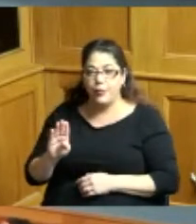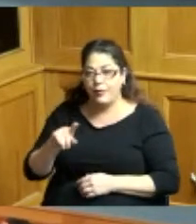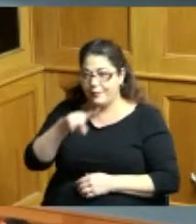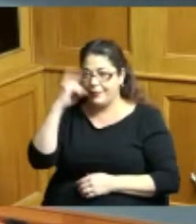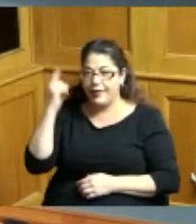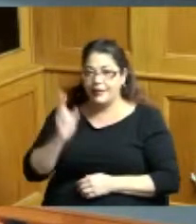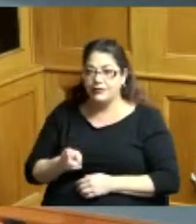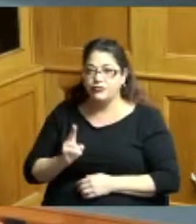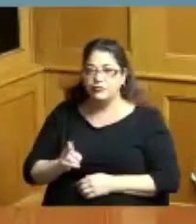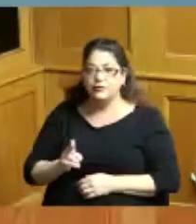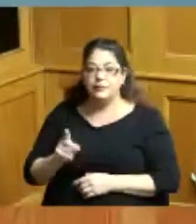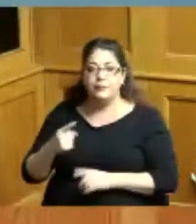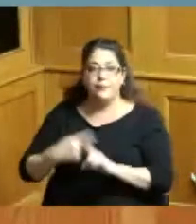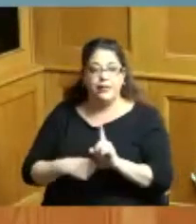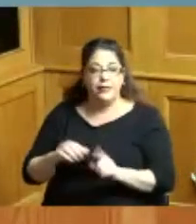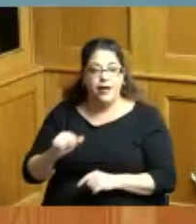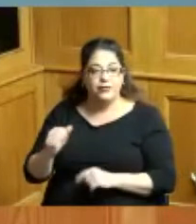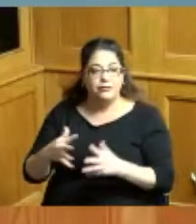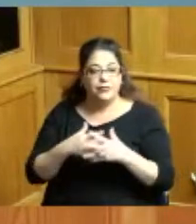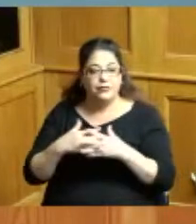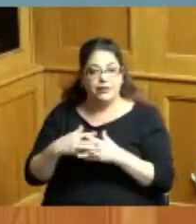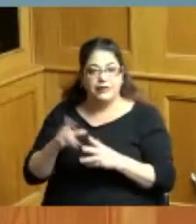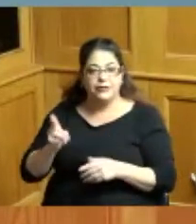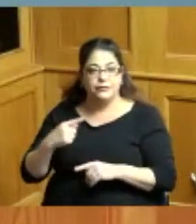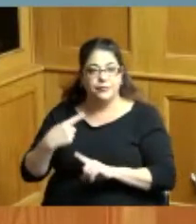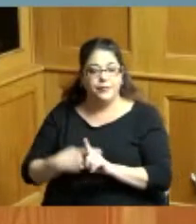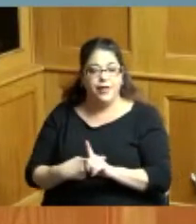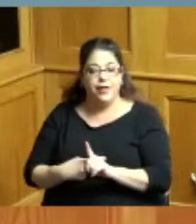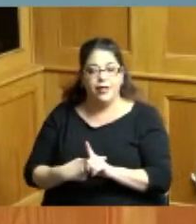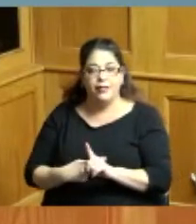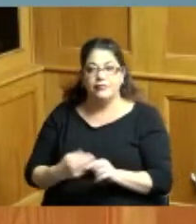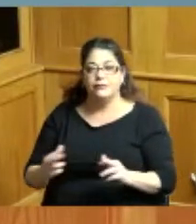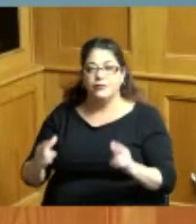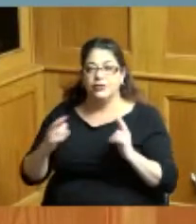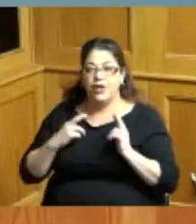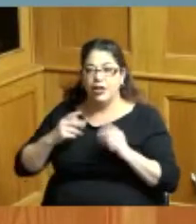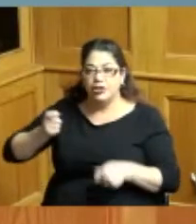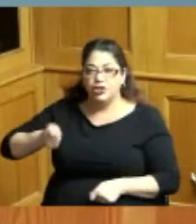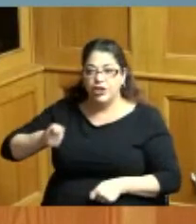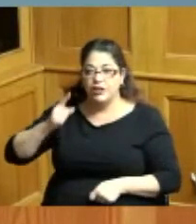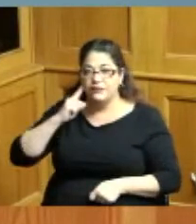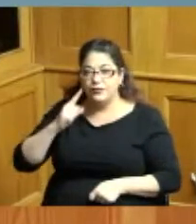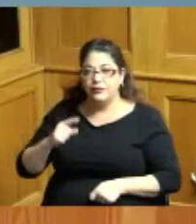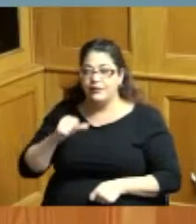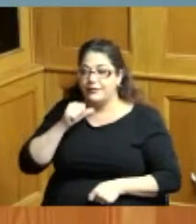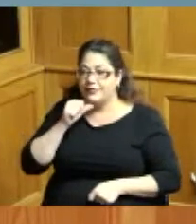known as African American history month and whereas retired Judge Fanon A Rucker I'll find out